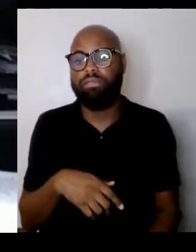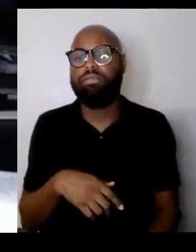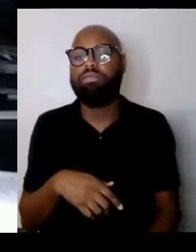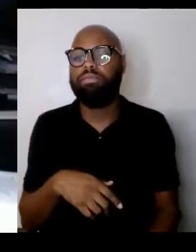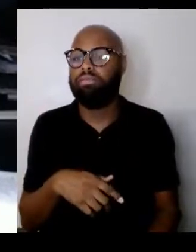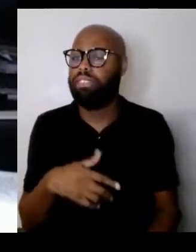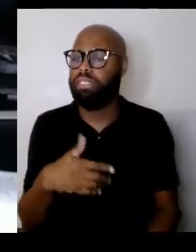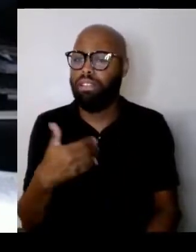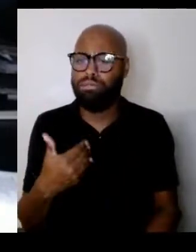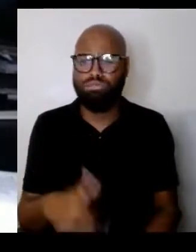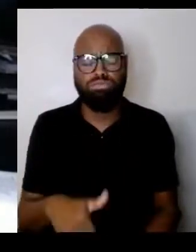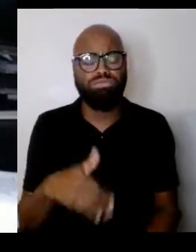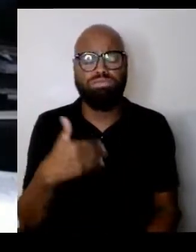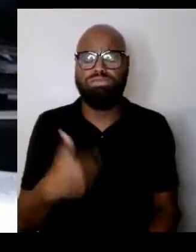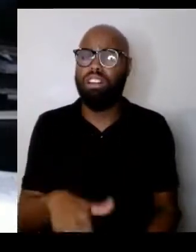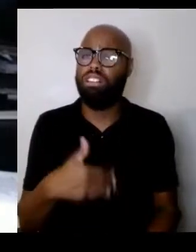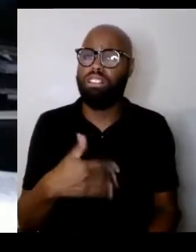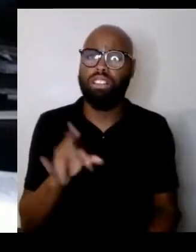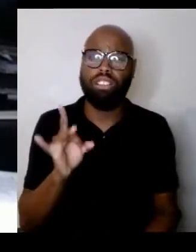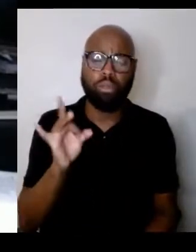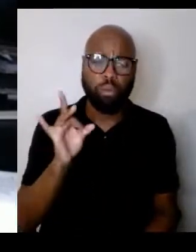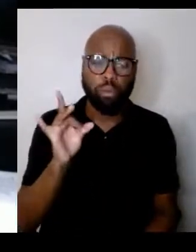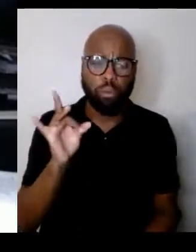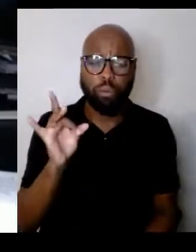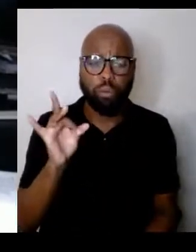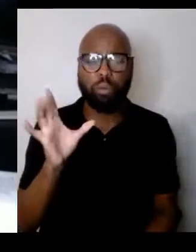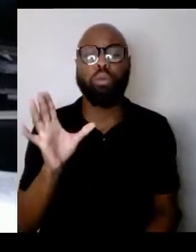that there are so many people